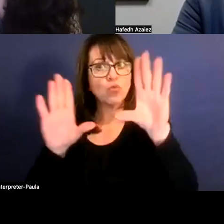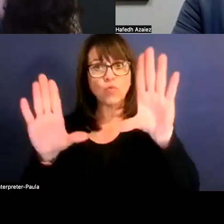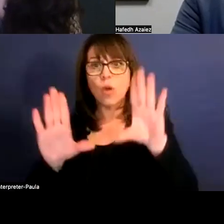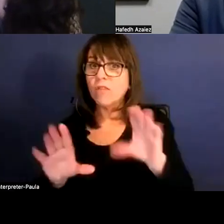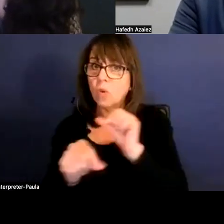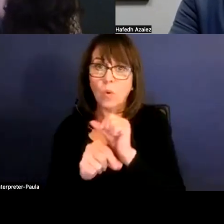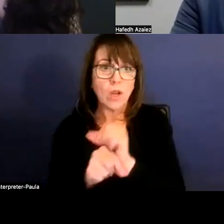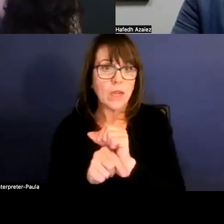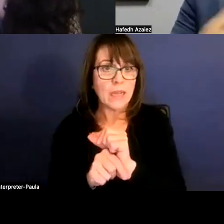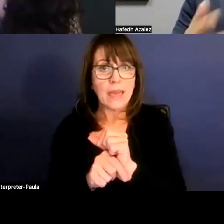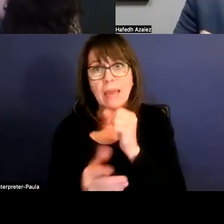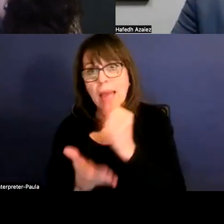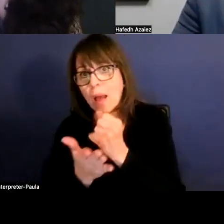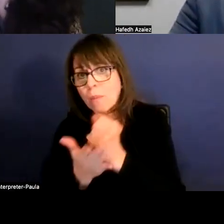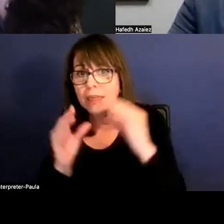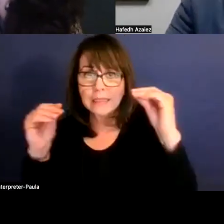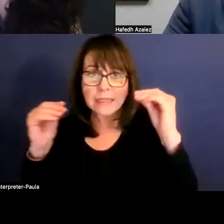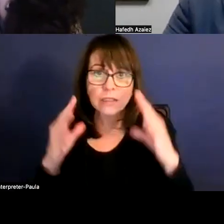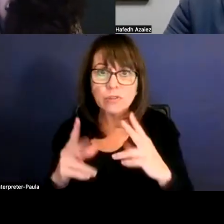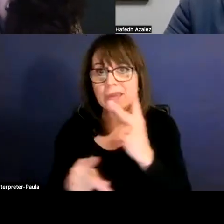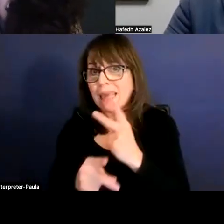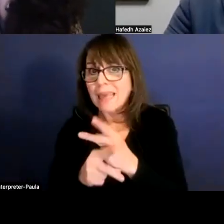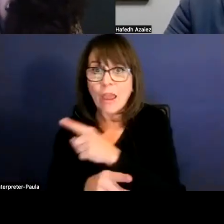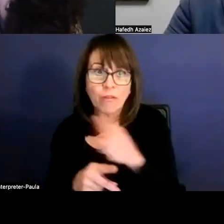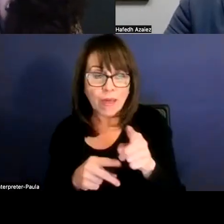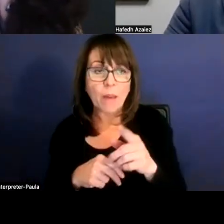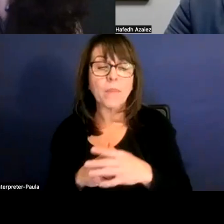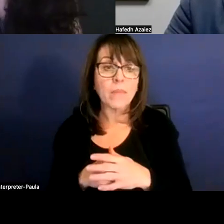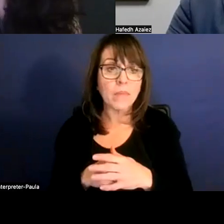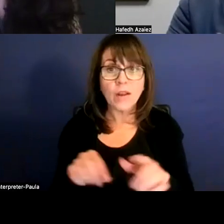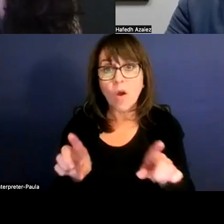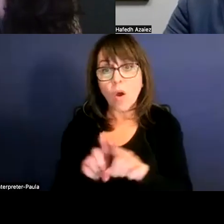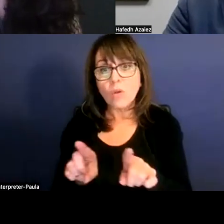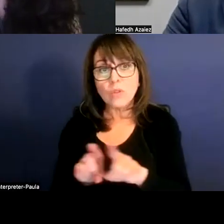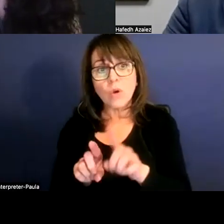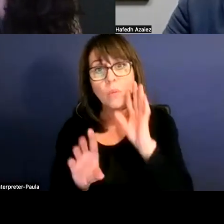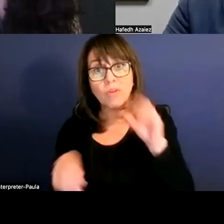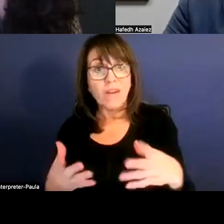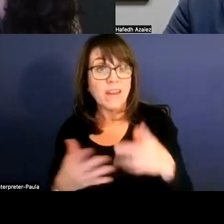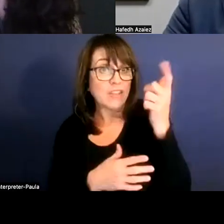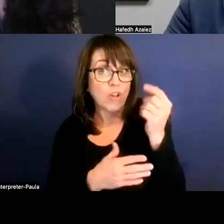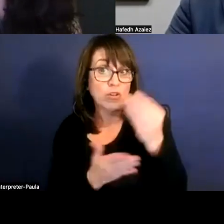helping our teachers and taking care of them, and also giving scholarships money to our students, et cetera.